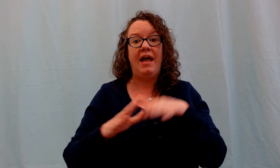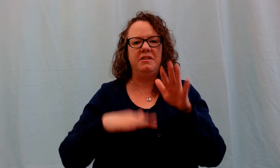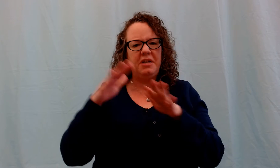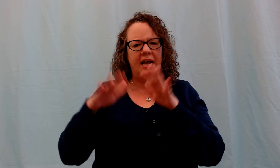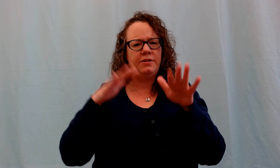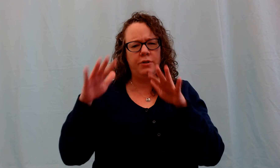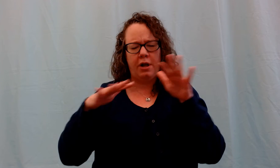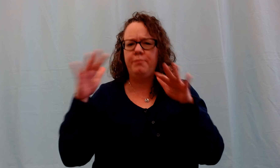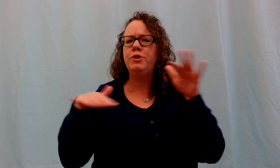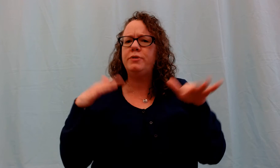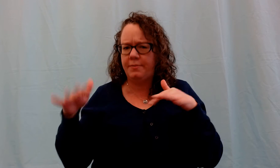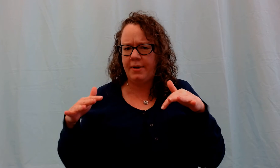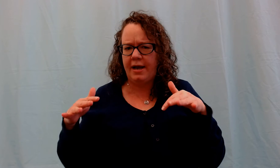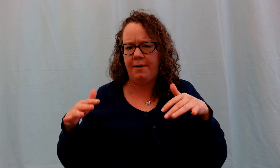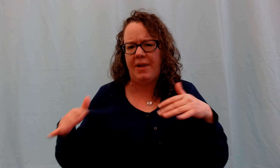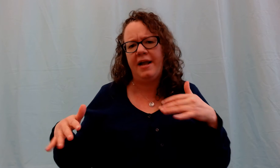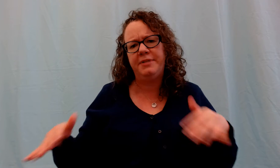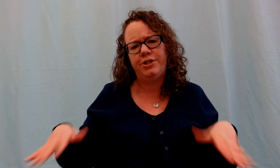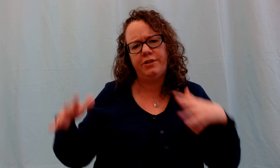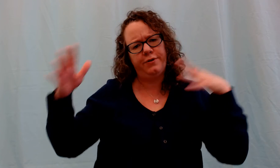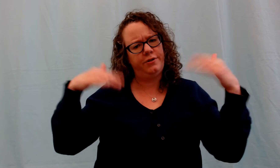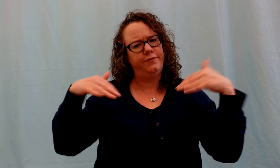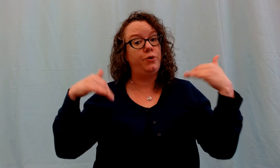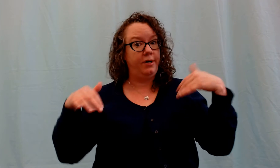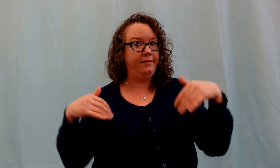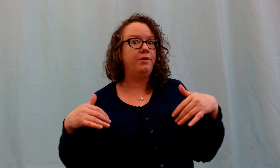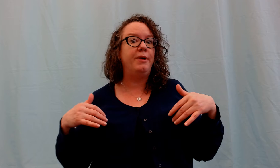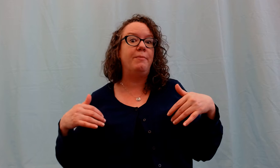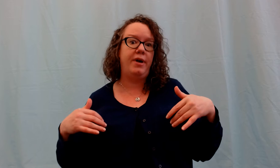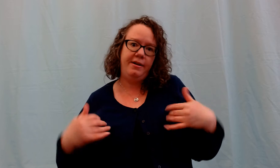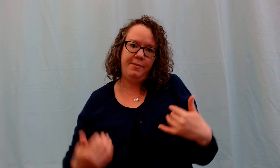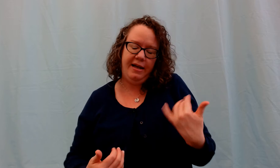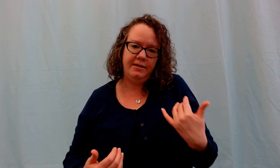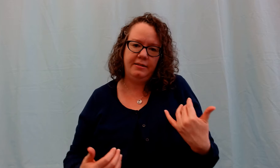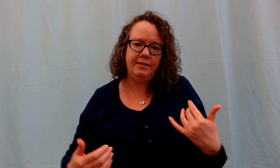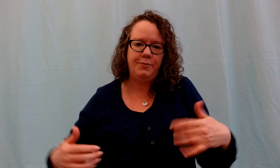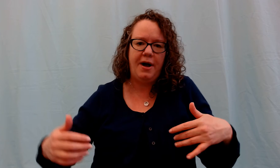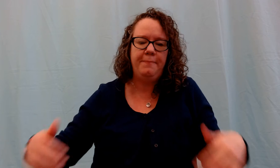And as I'll do some adaptations for those of us who are a little bit more independent as well.